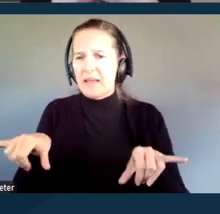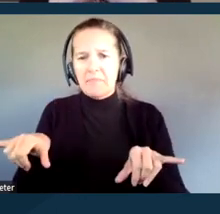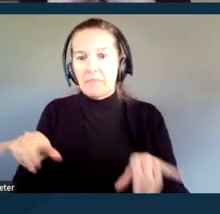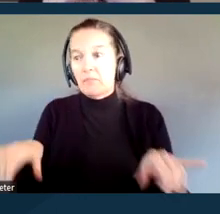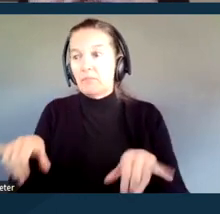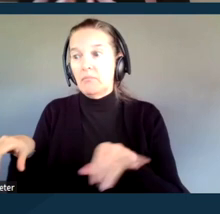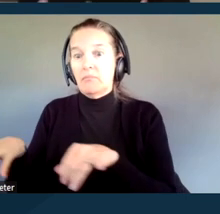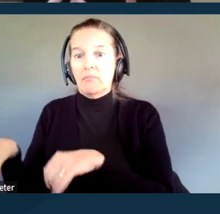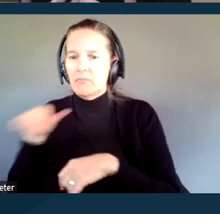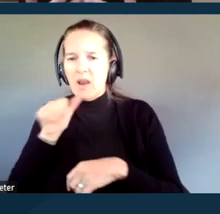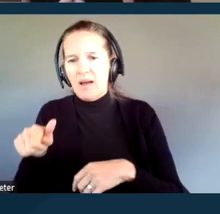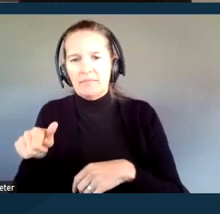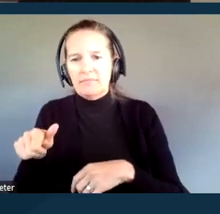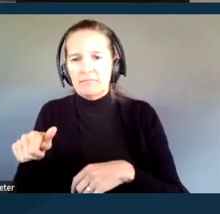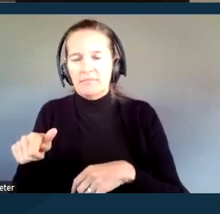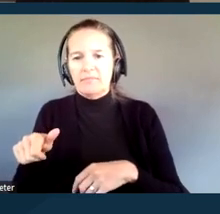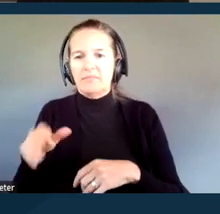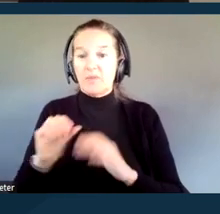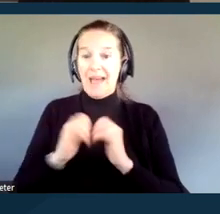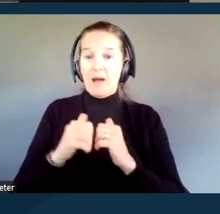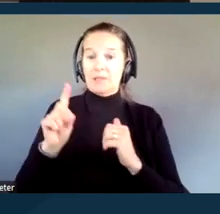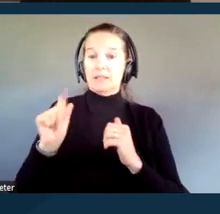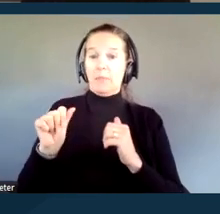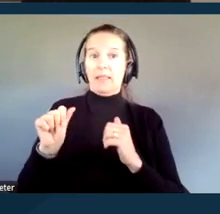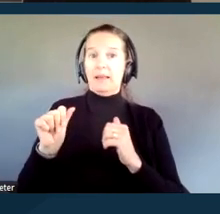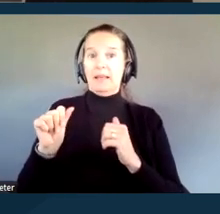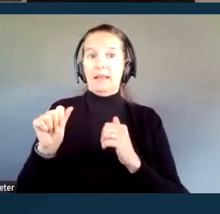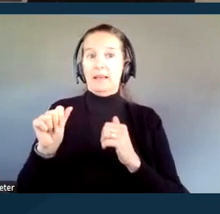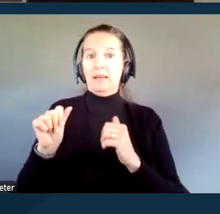The way disability hits all of us is different from one person to the next,